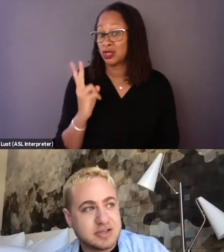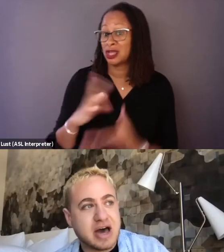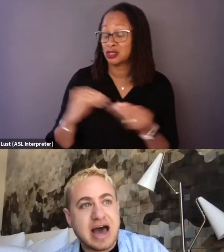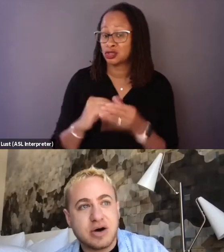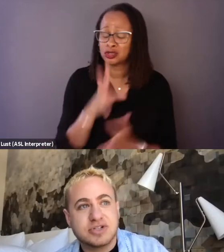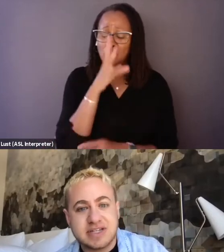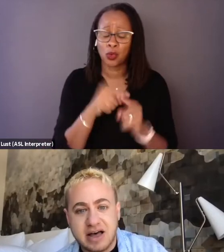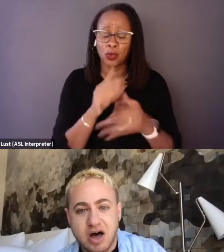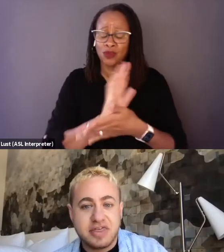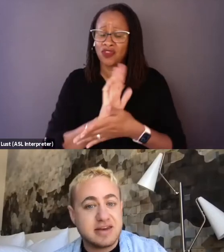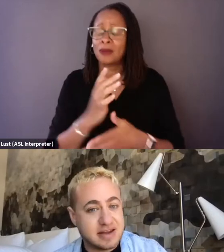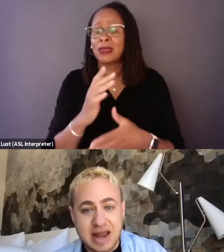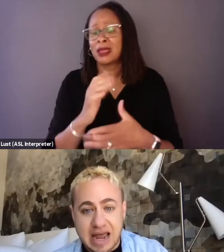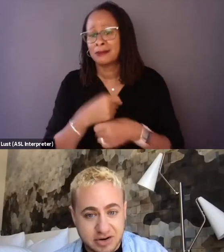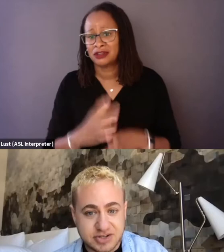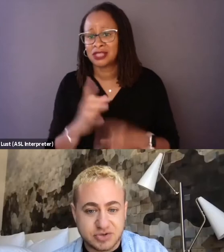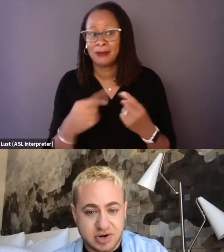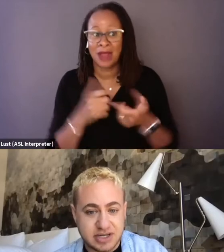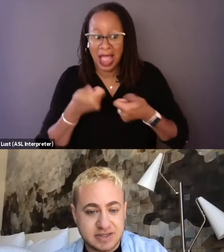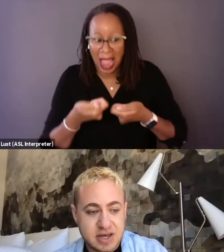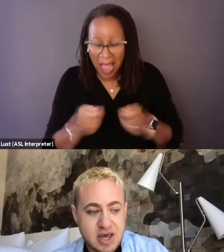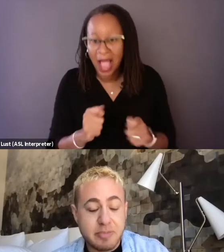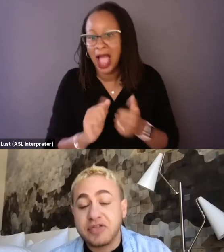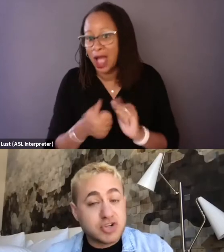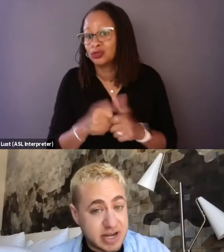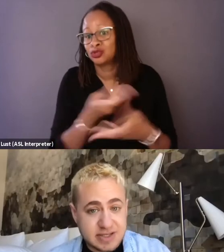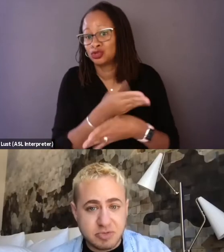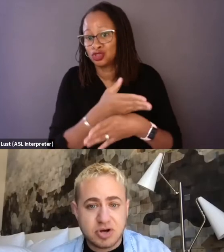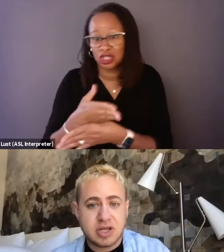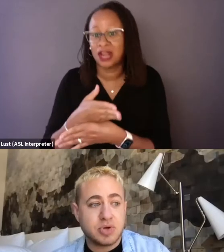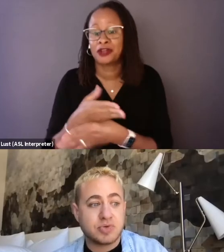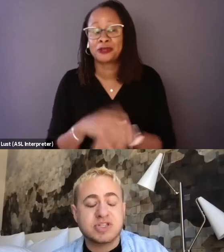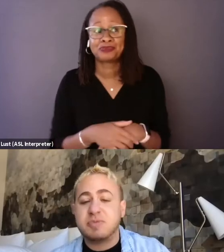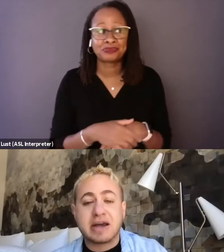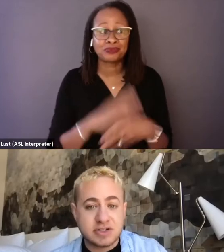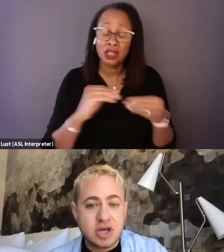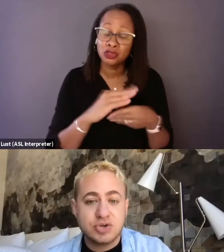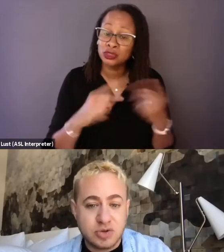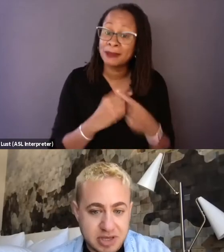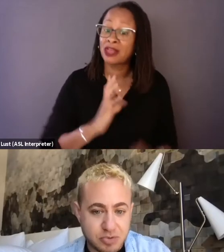about how to tell authentic and accurate stories about the trans community with respect to the people